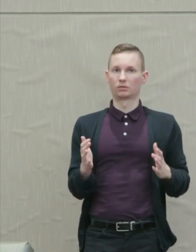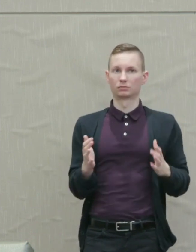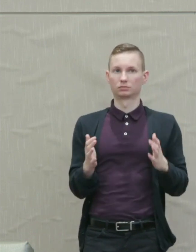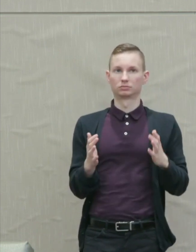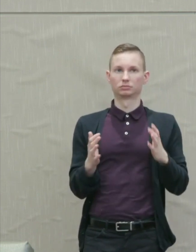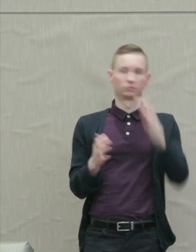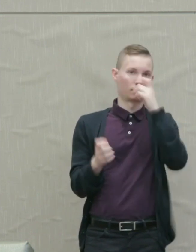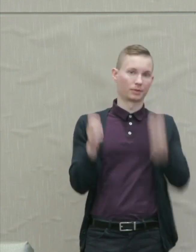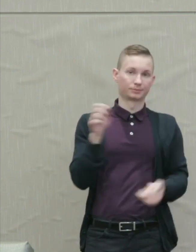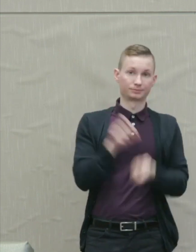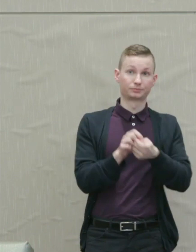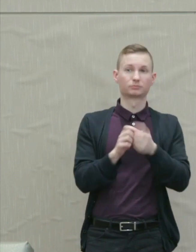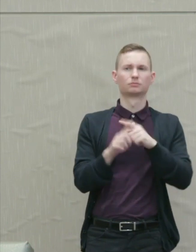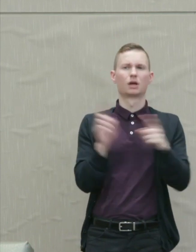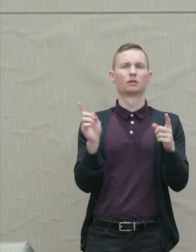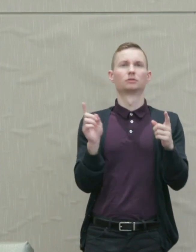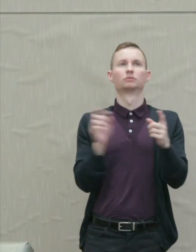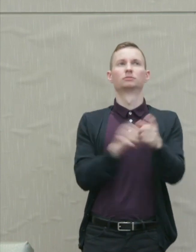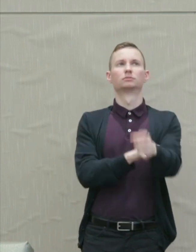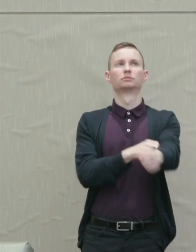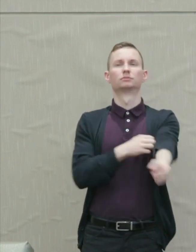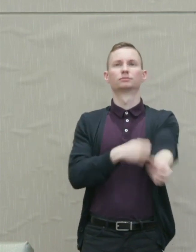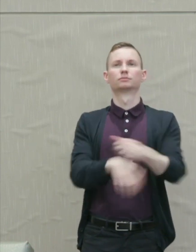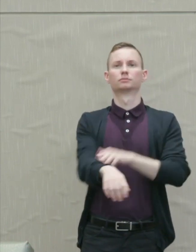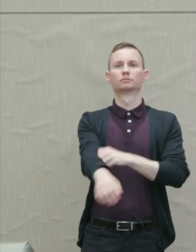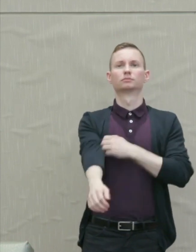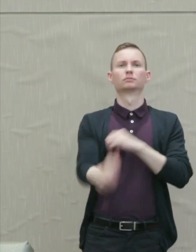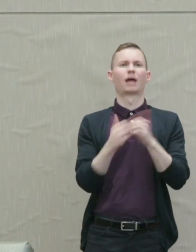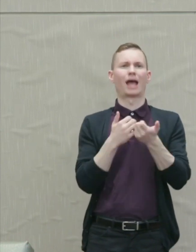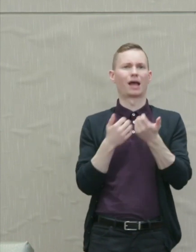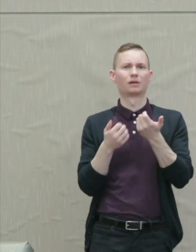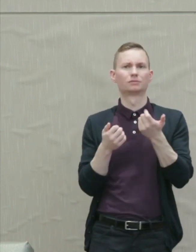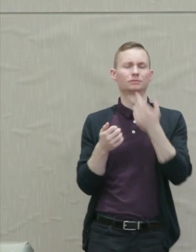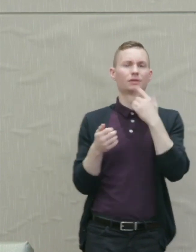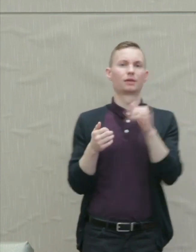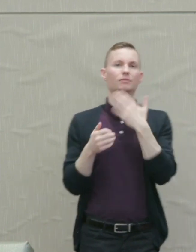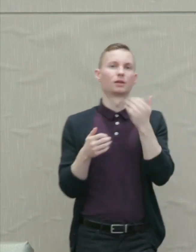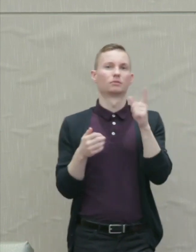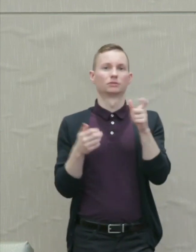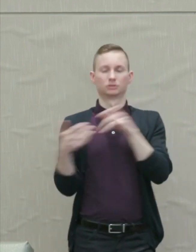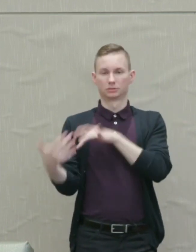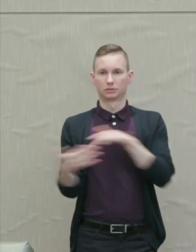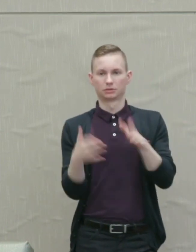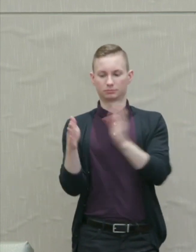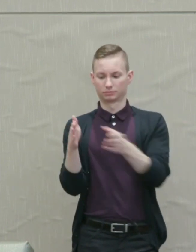Martha Nussbaum: But to see this better lets briefly study the sequence of emotions in